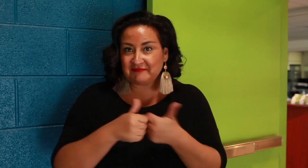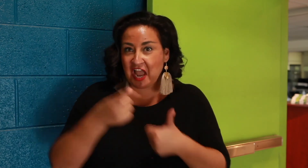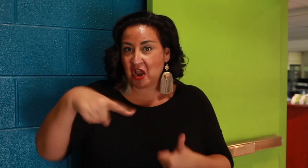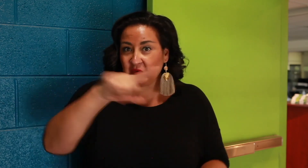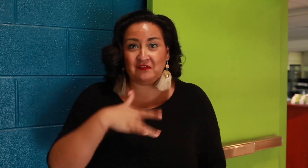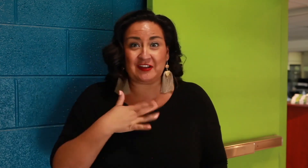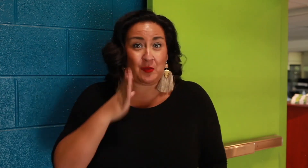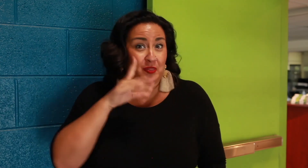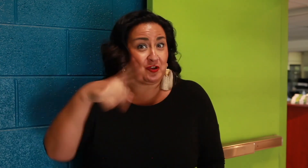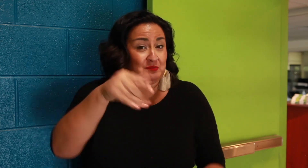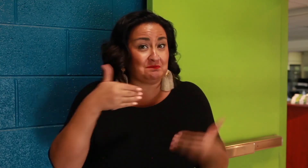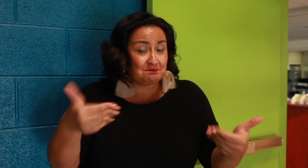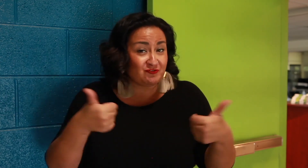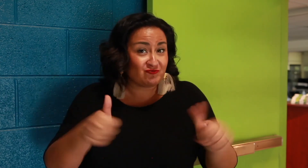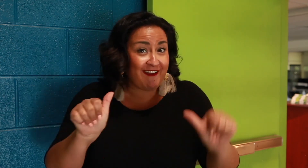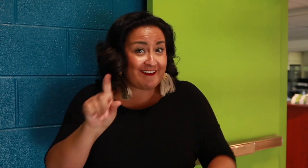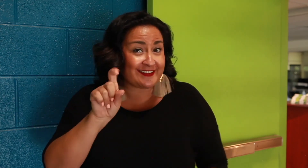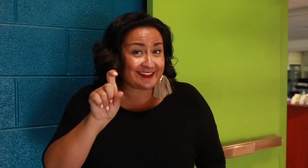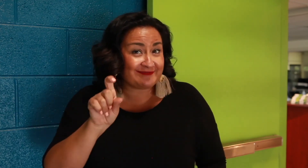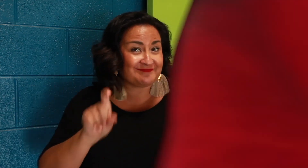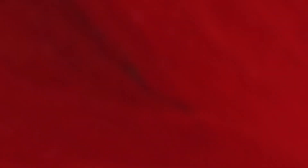How do you feel about it? Would you give it a try?